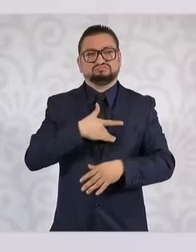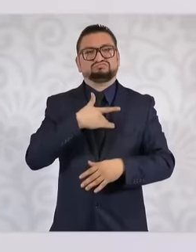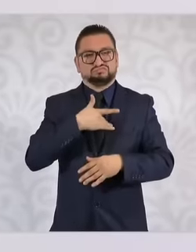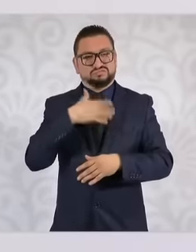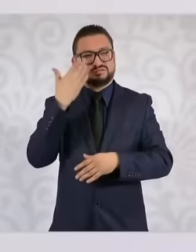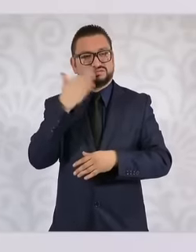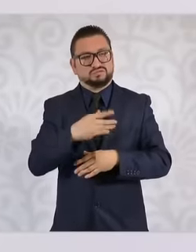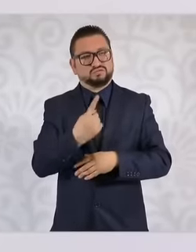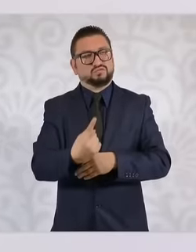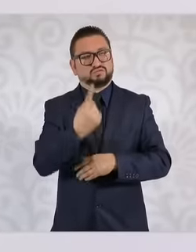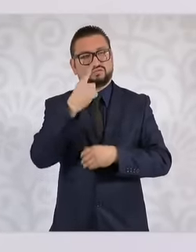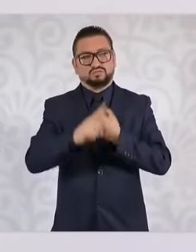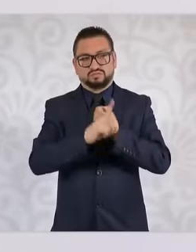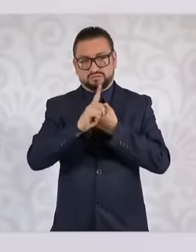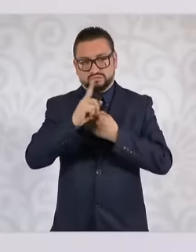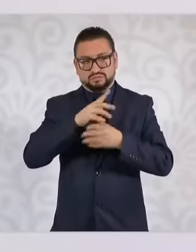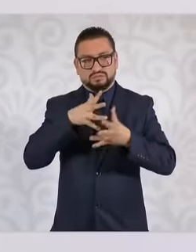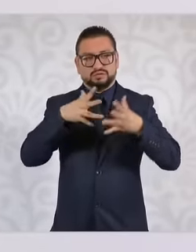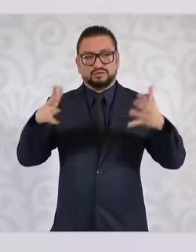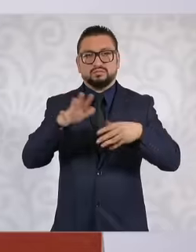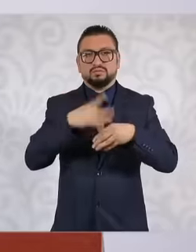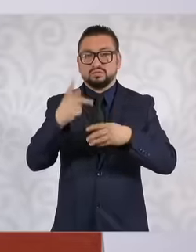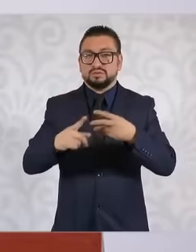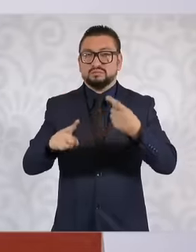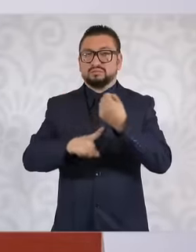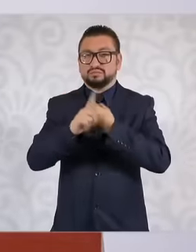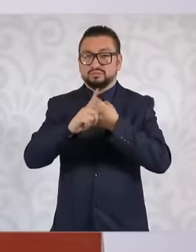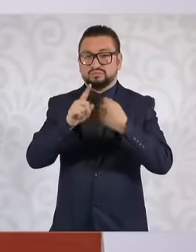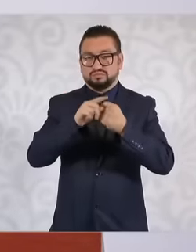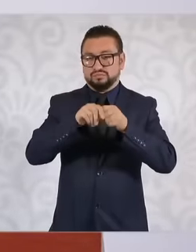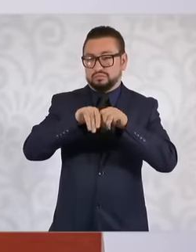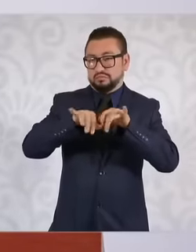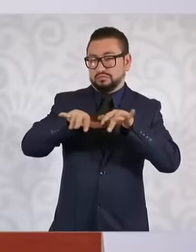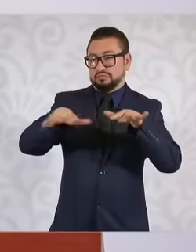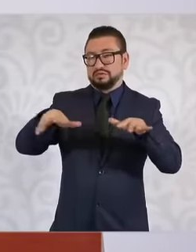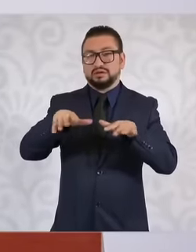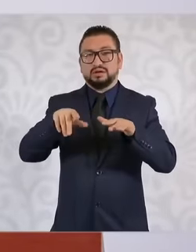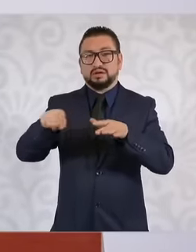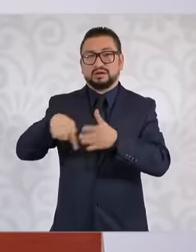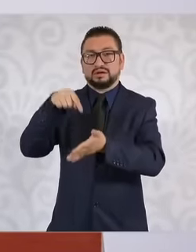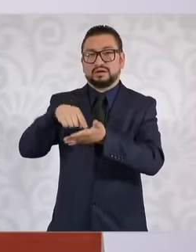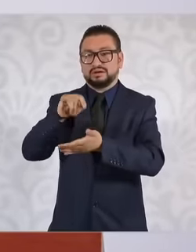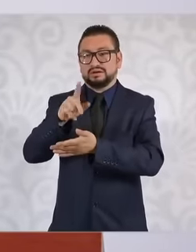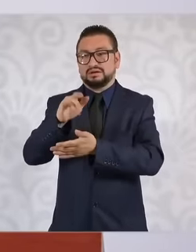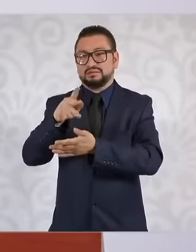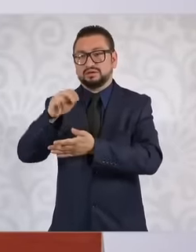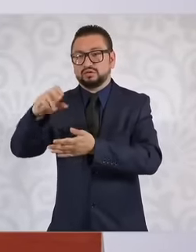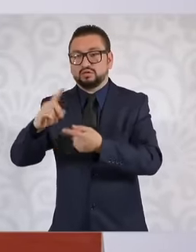enormous risk in the expansion of this conflict to Lebanon and Syria that can really complicate